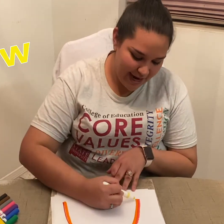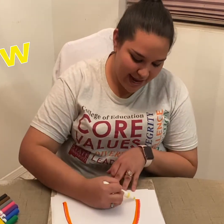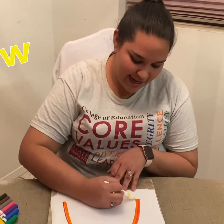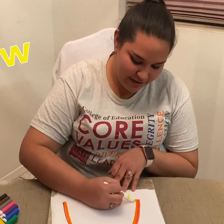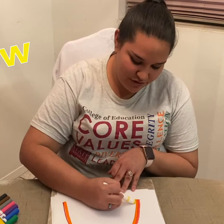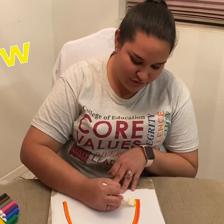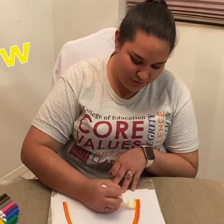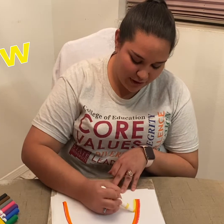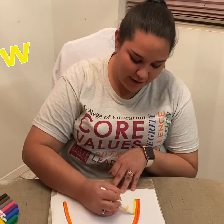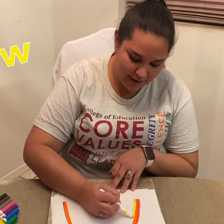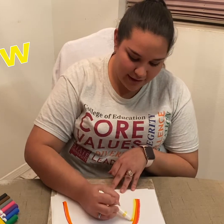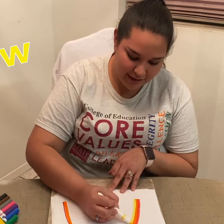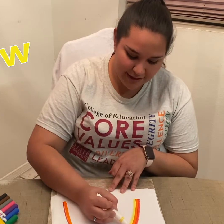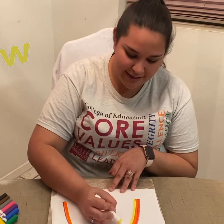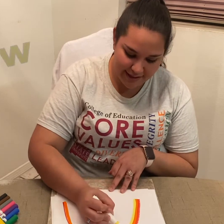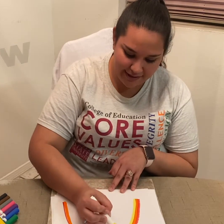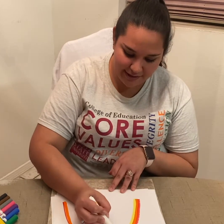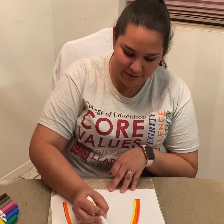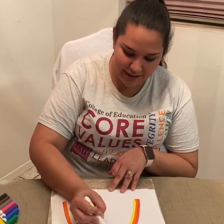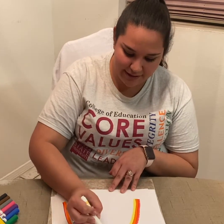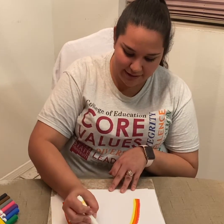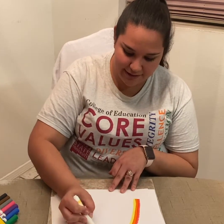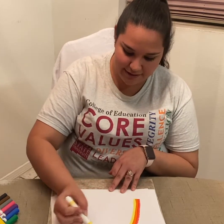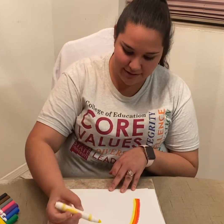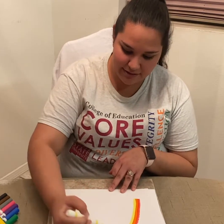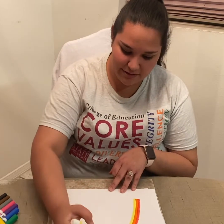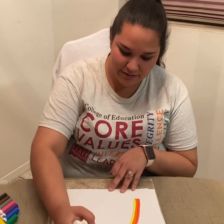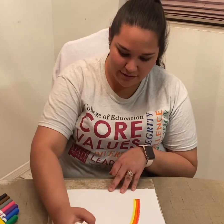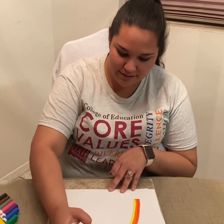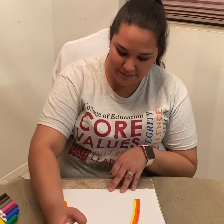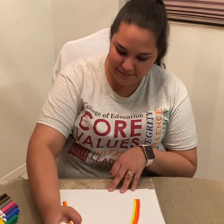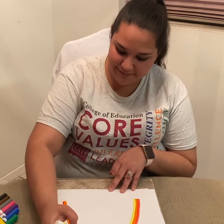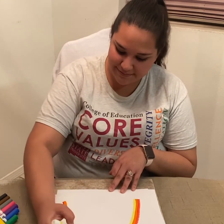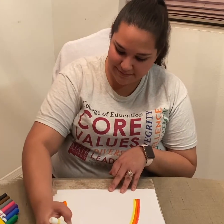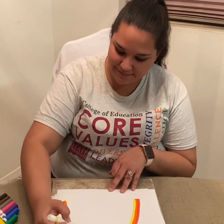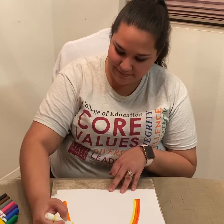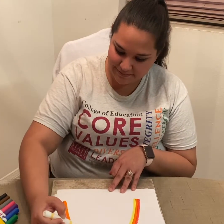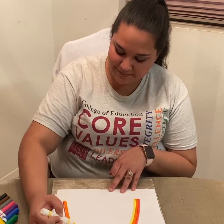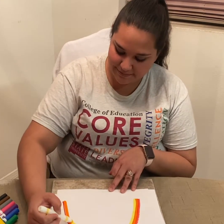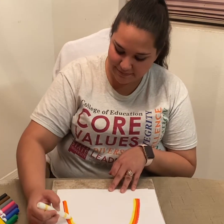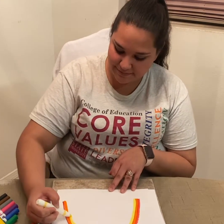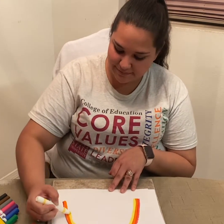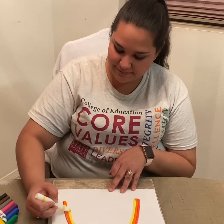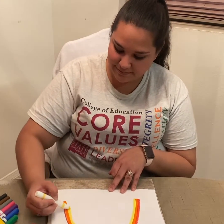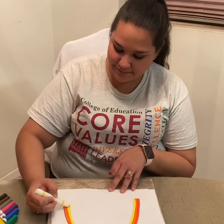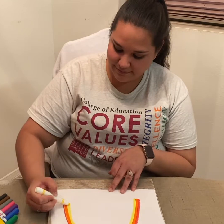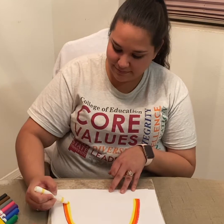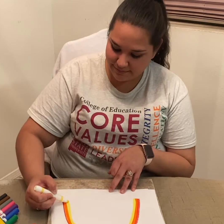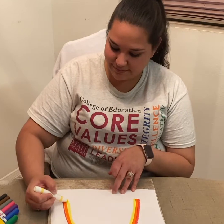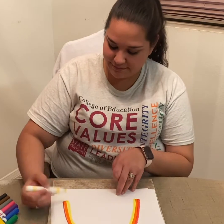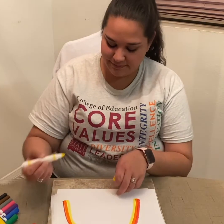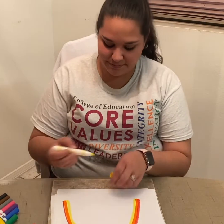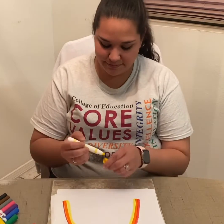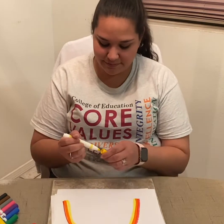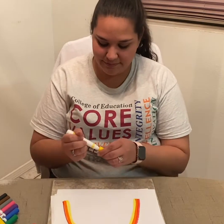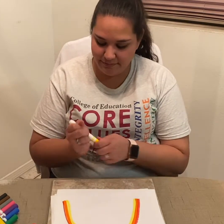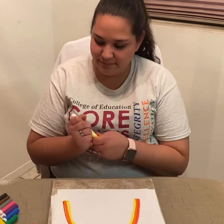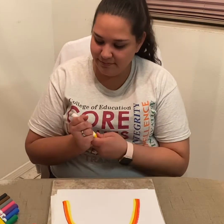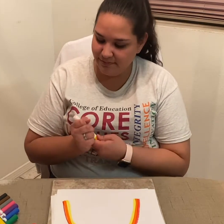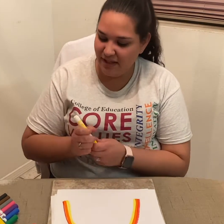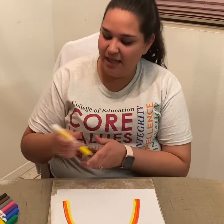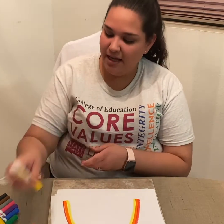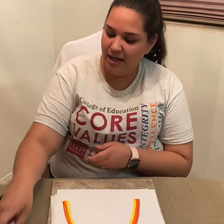and draw our yellow color.